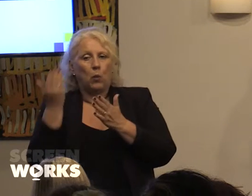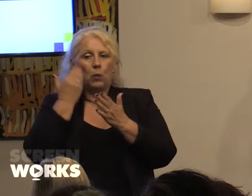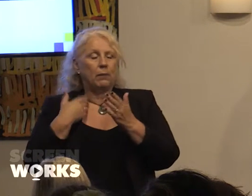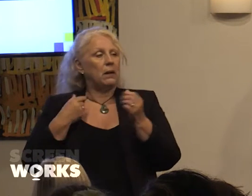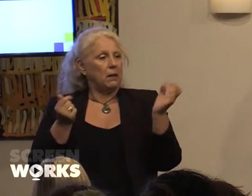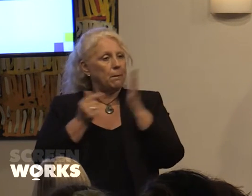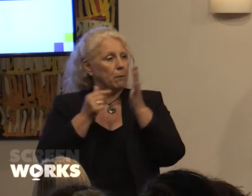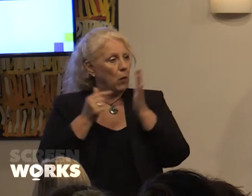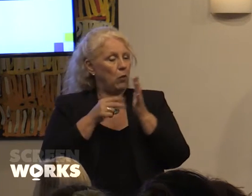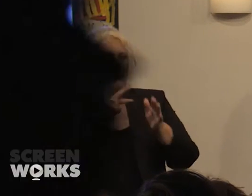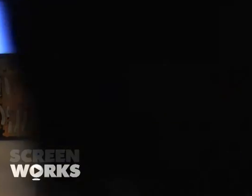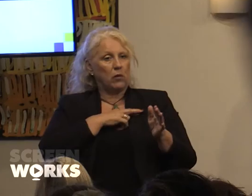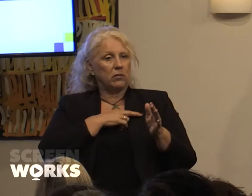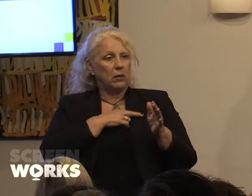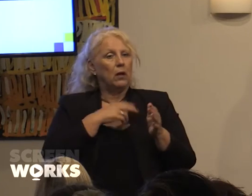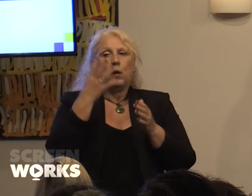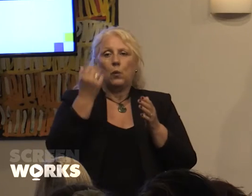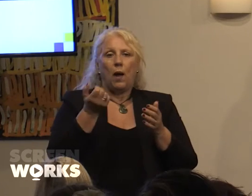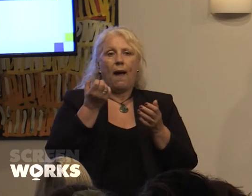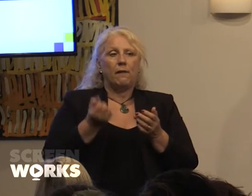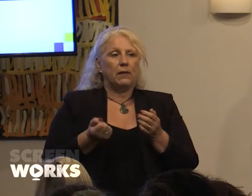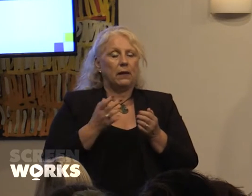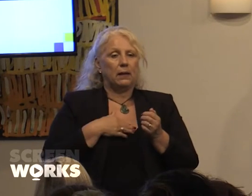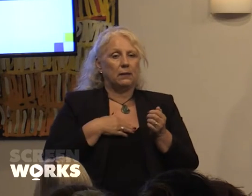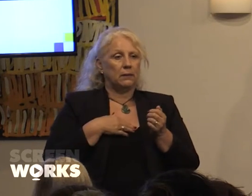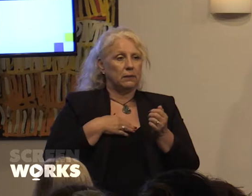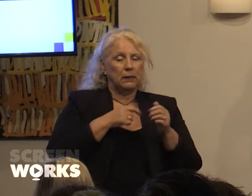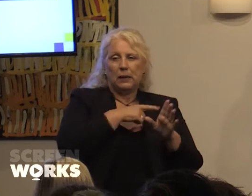We're holding an annual incubator, to